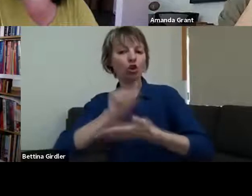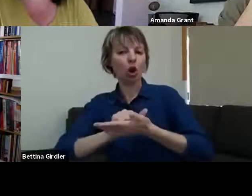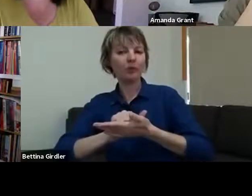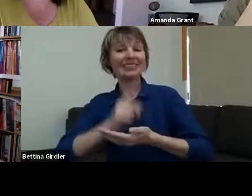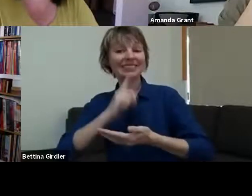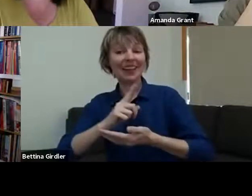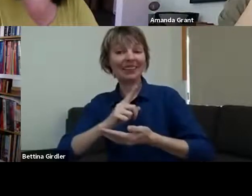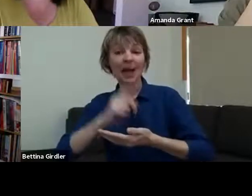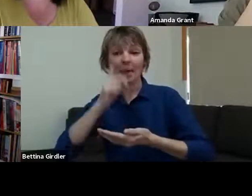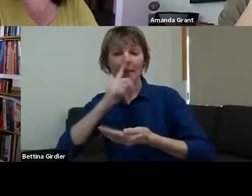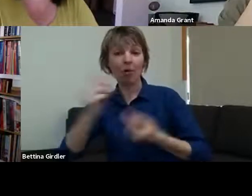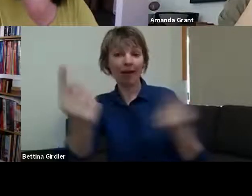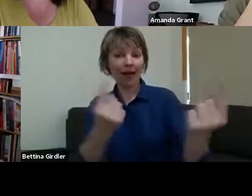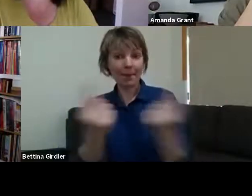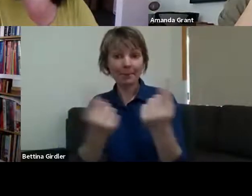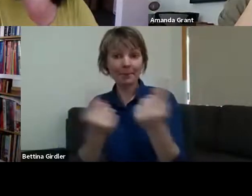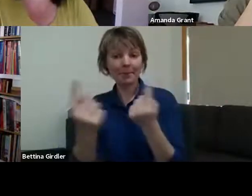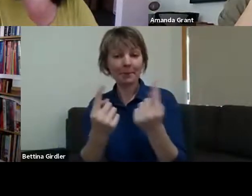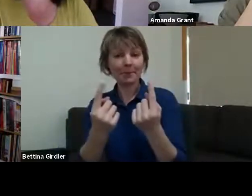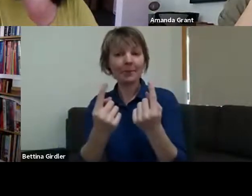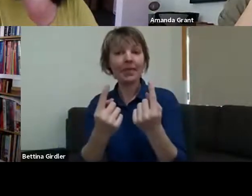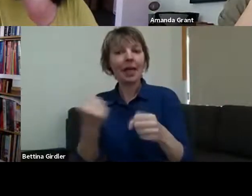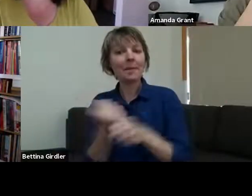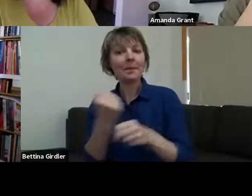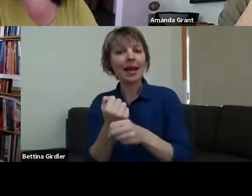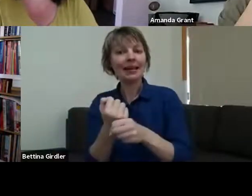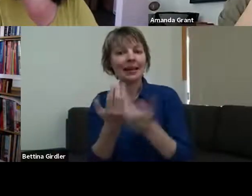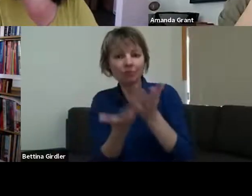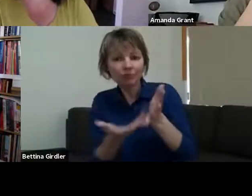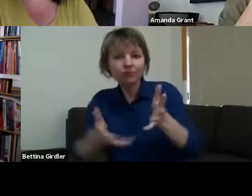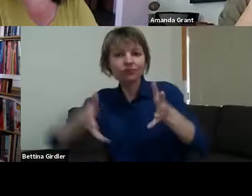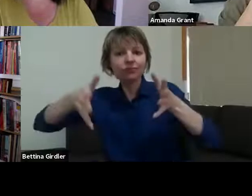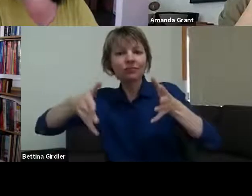baskets that were destroyed in the bushfires. So that just gives one